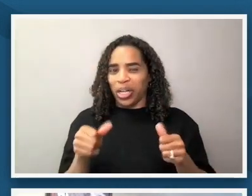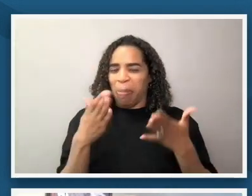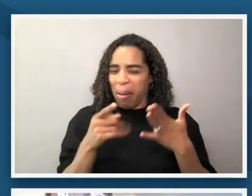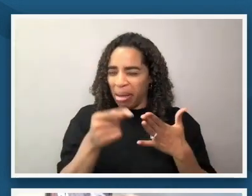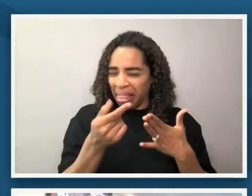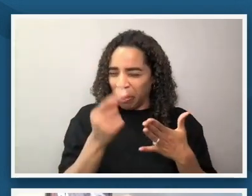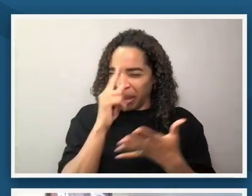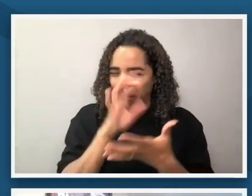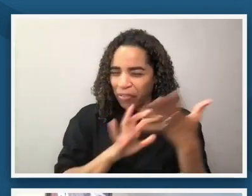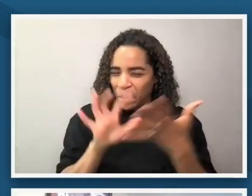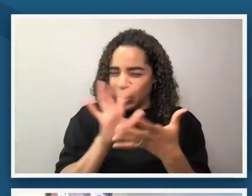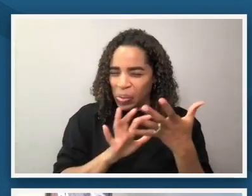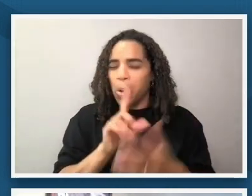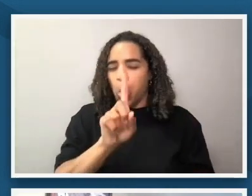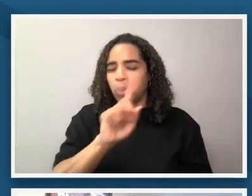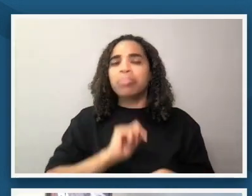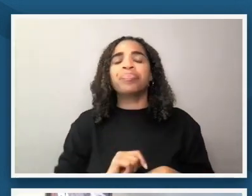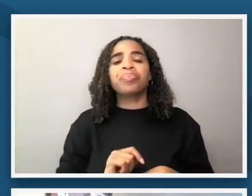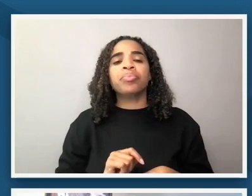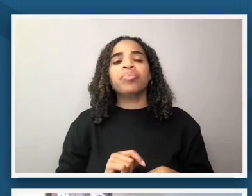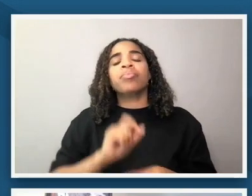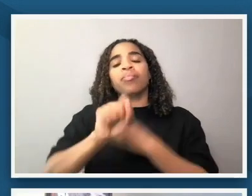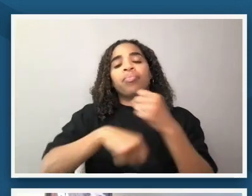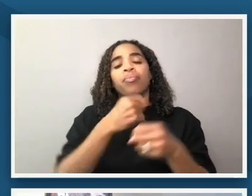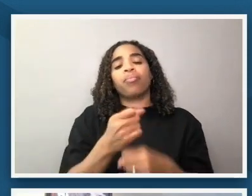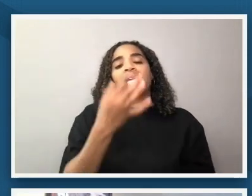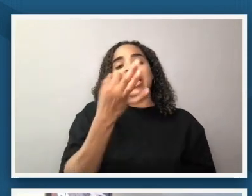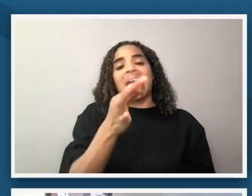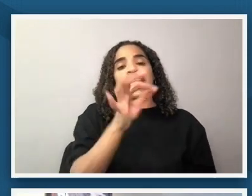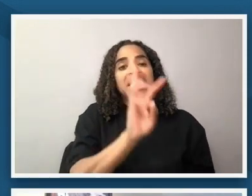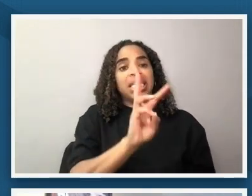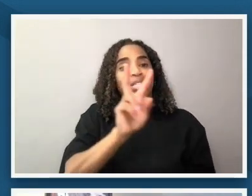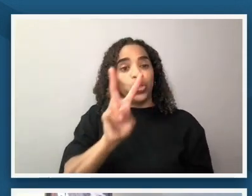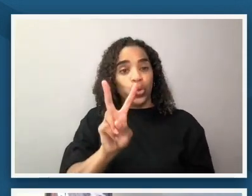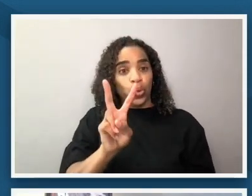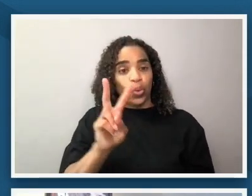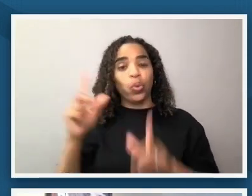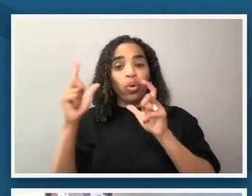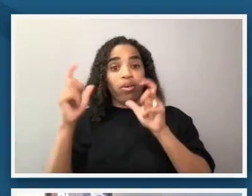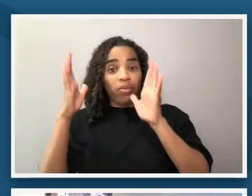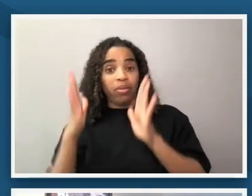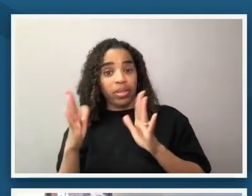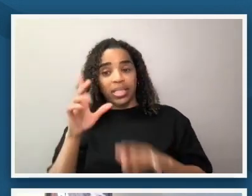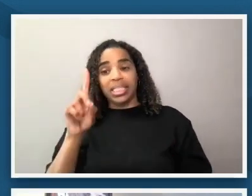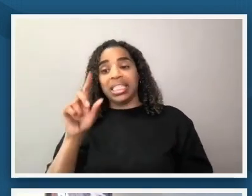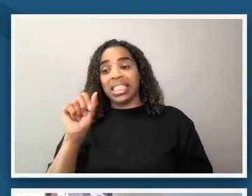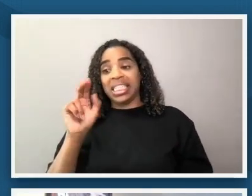um so in 1962